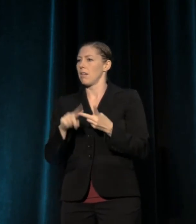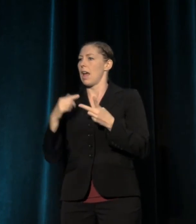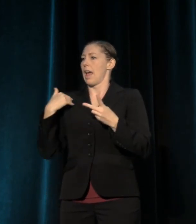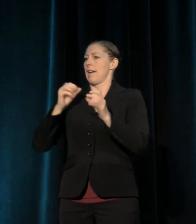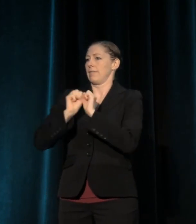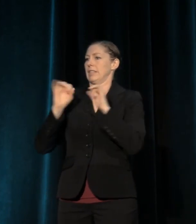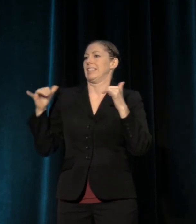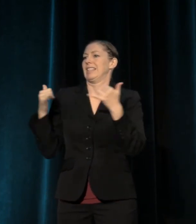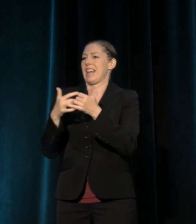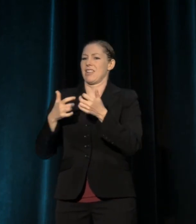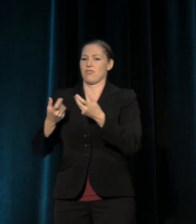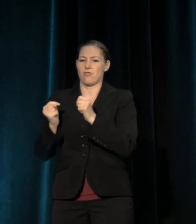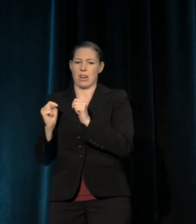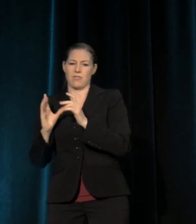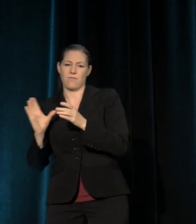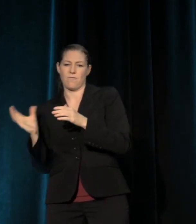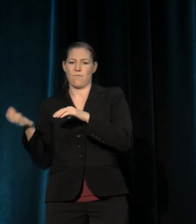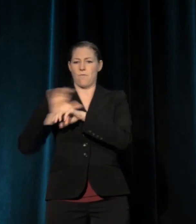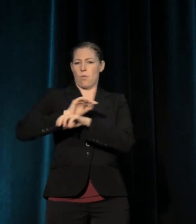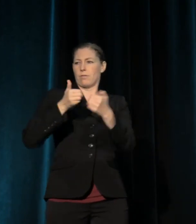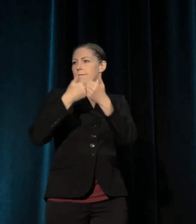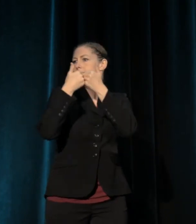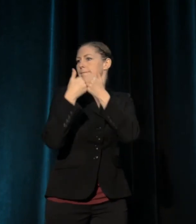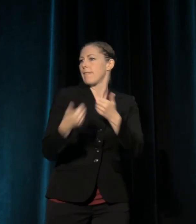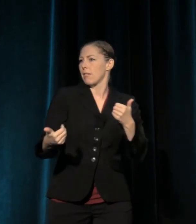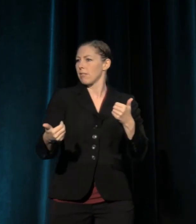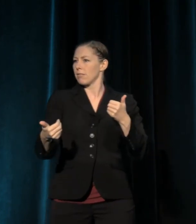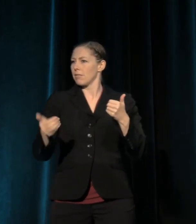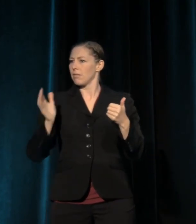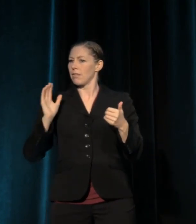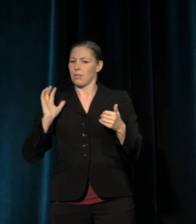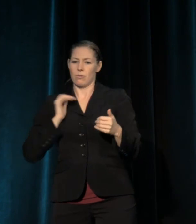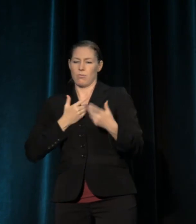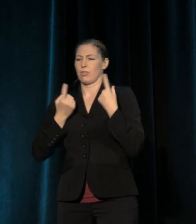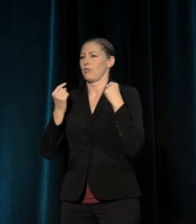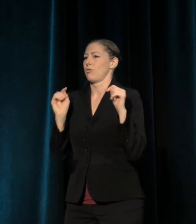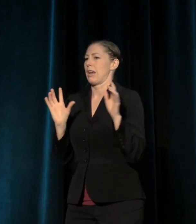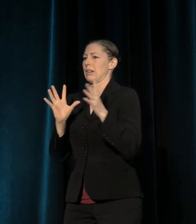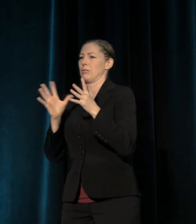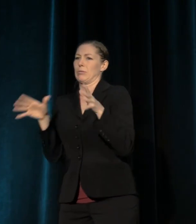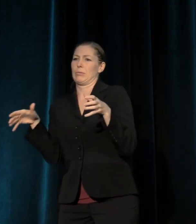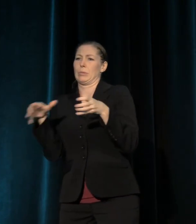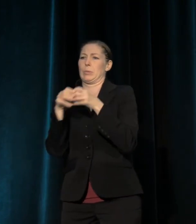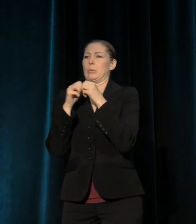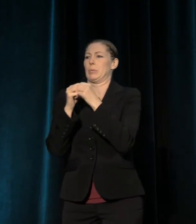and weaken our ability to come together around art.